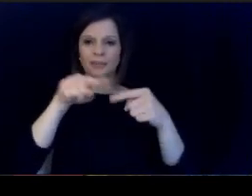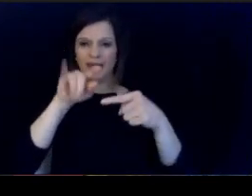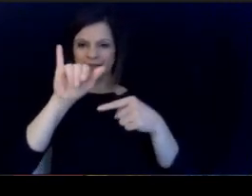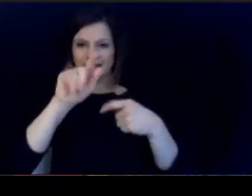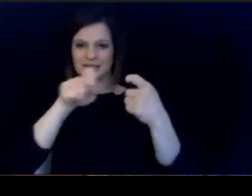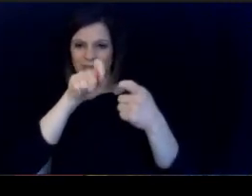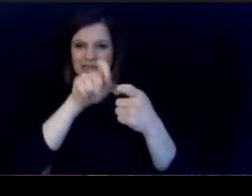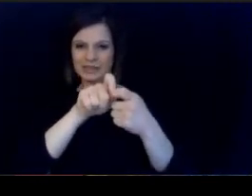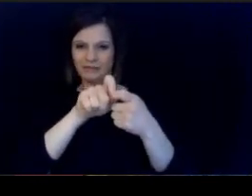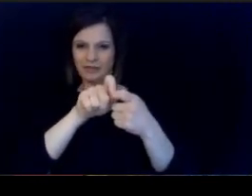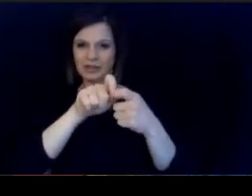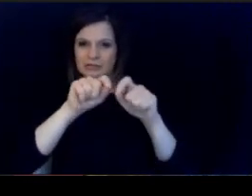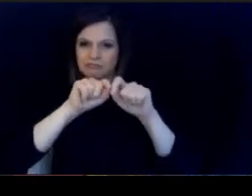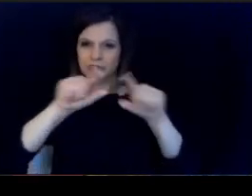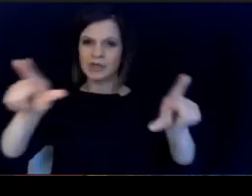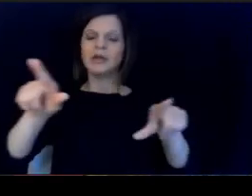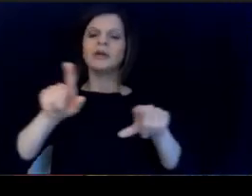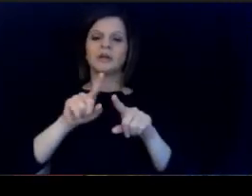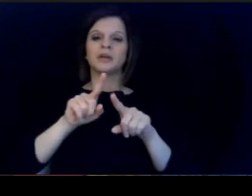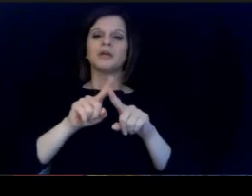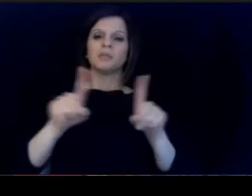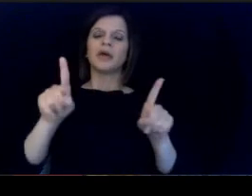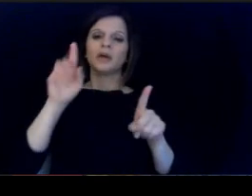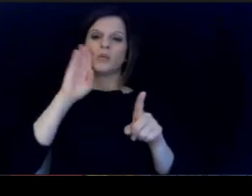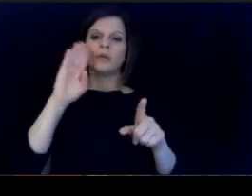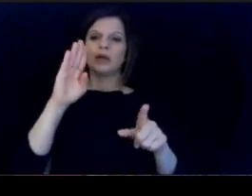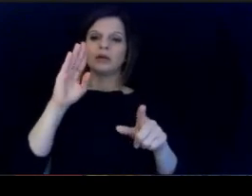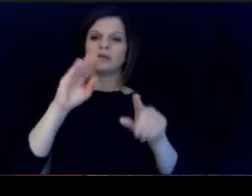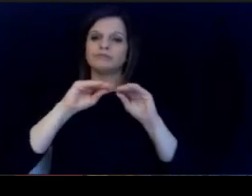those regular communication channels as the vehicle by which. we disseminate it.